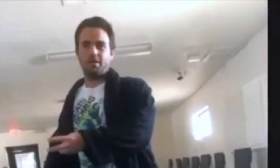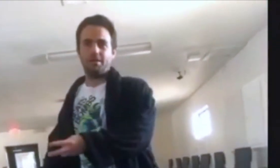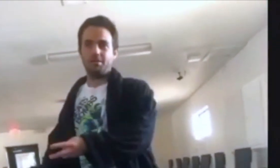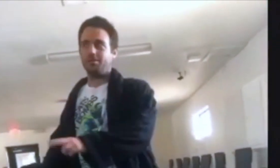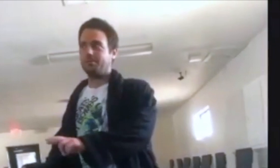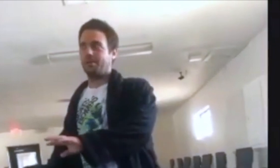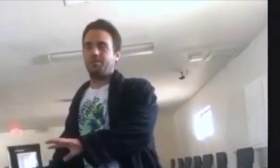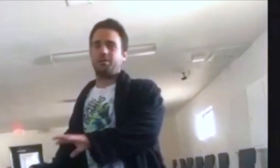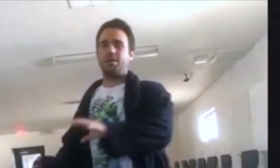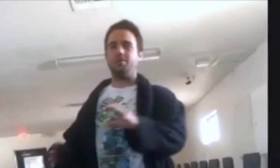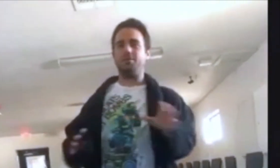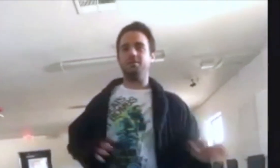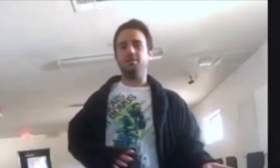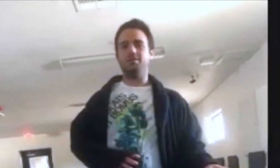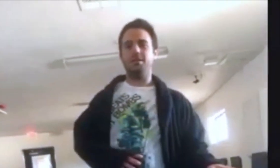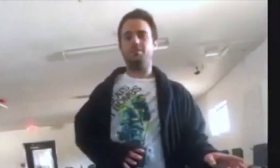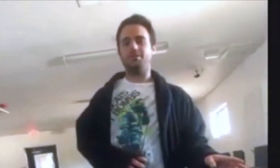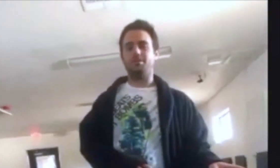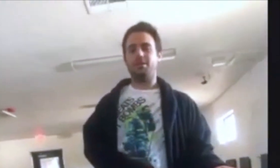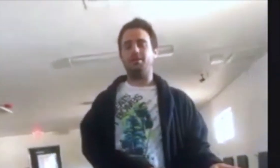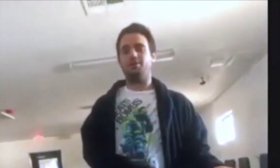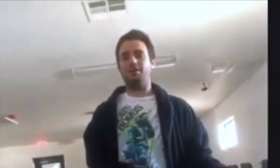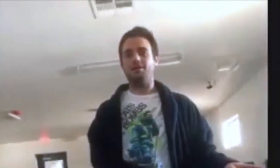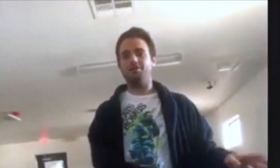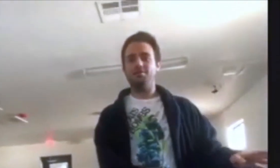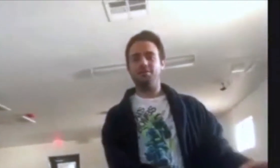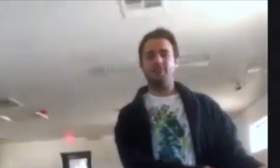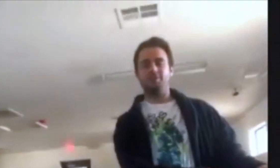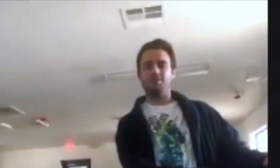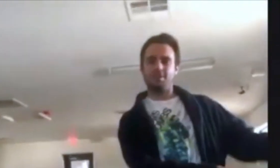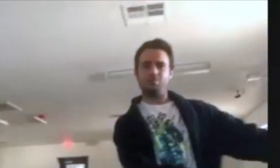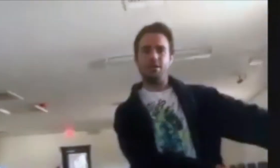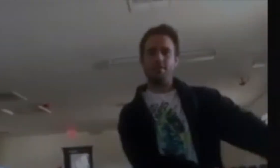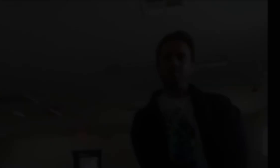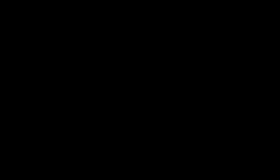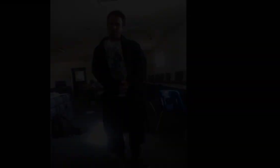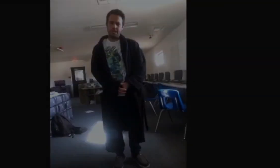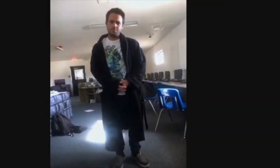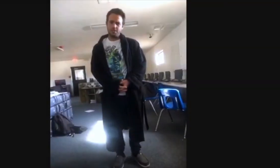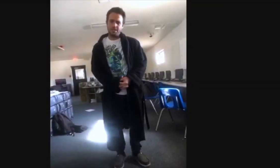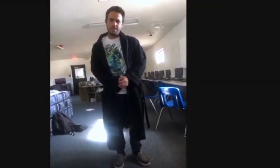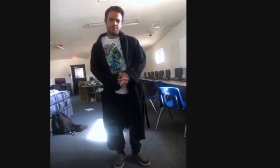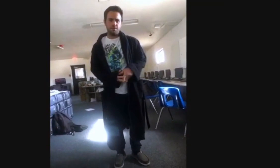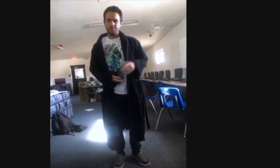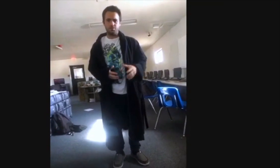I thought I would take my secondary knowledge of these life skills and apply them to special education. So I was my class president.